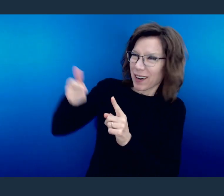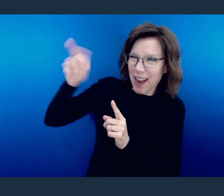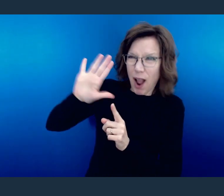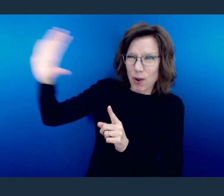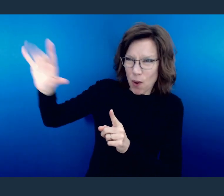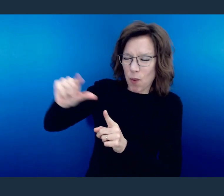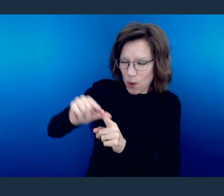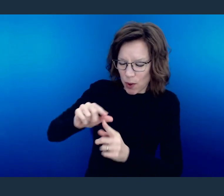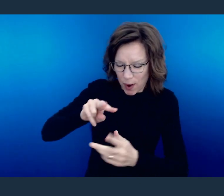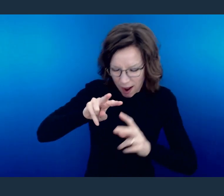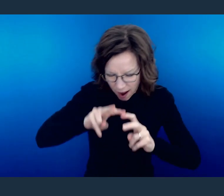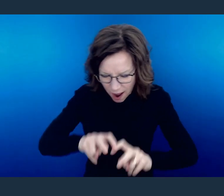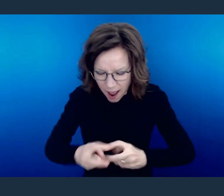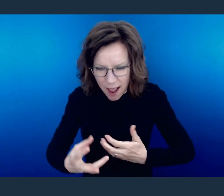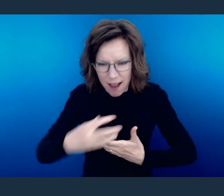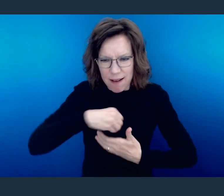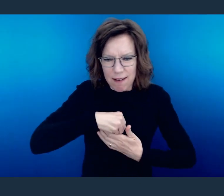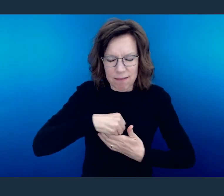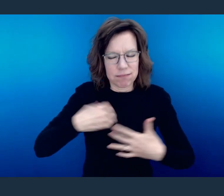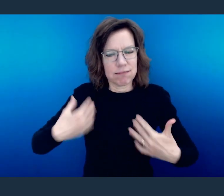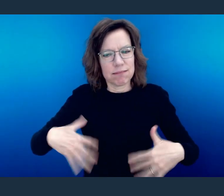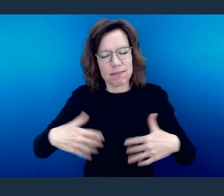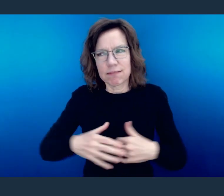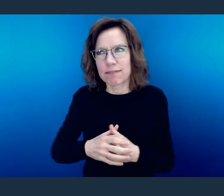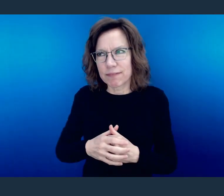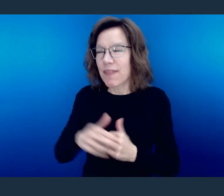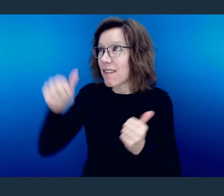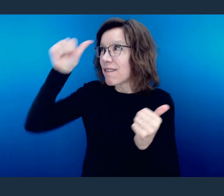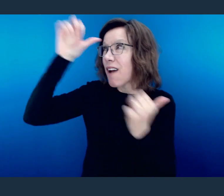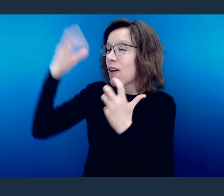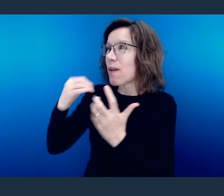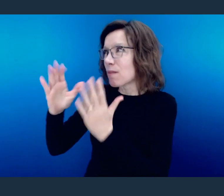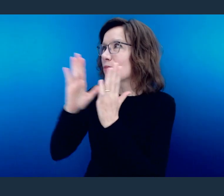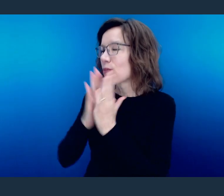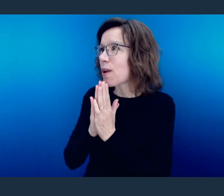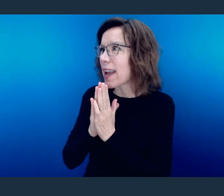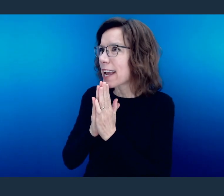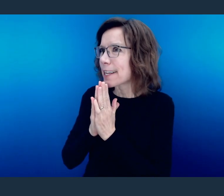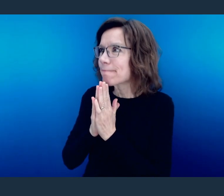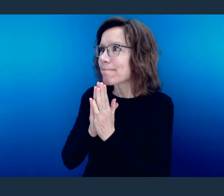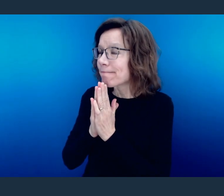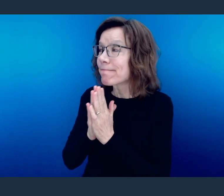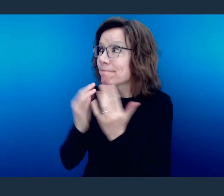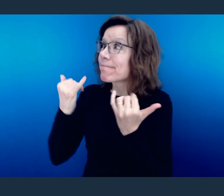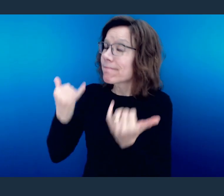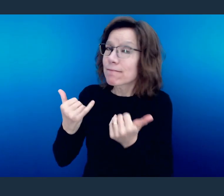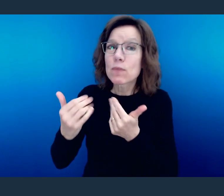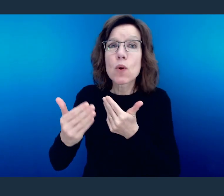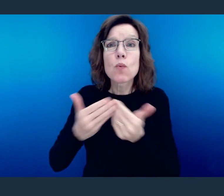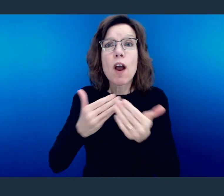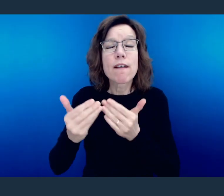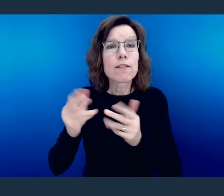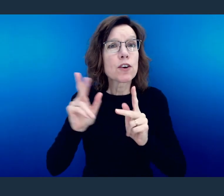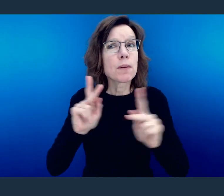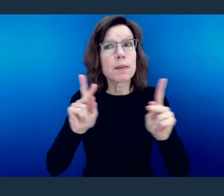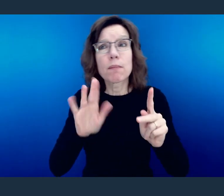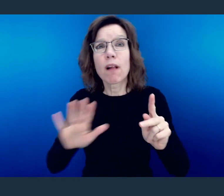So now, Father, I pray now that even now, that in different places across the nation